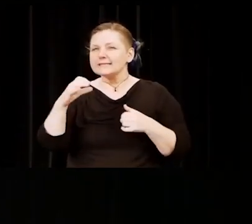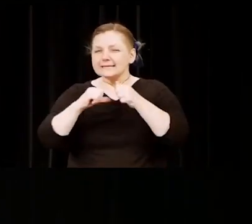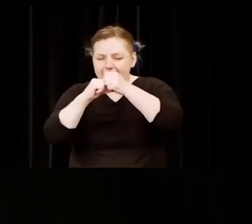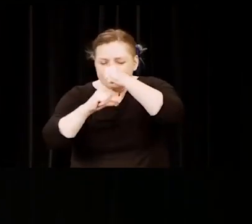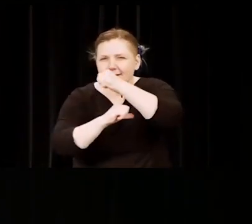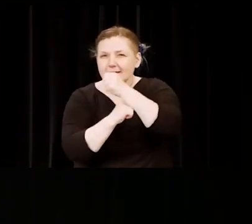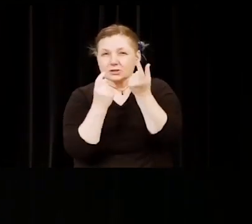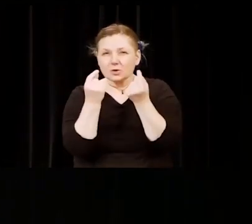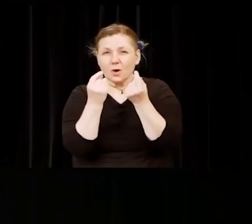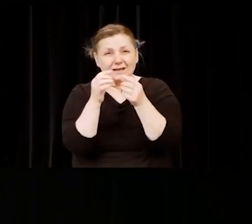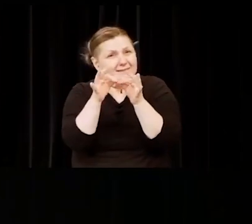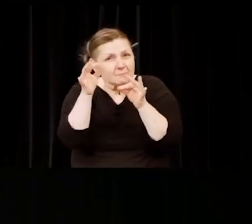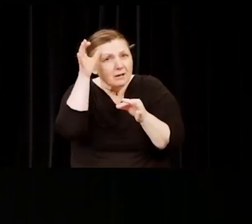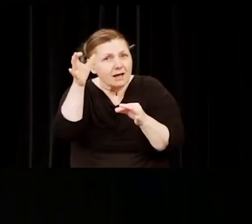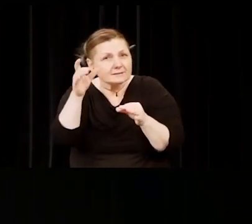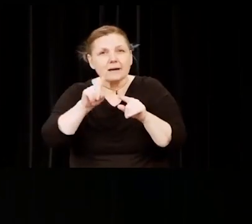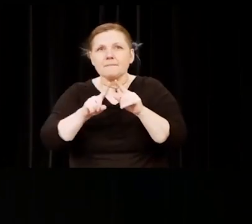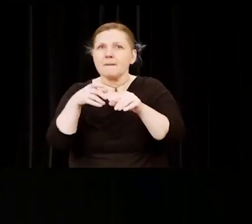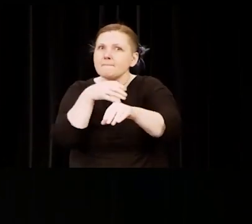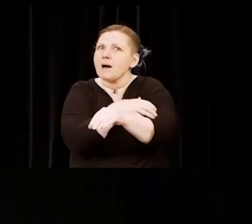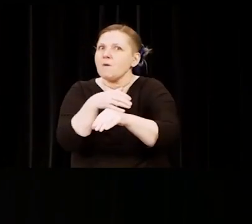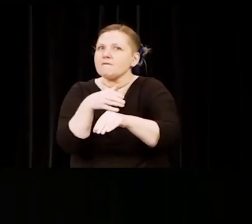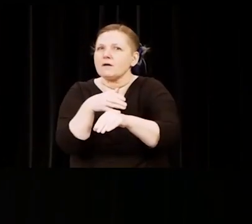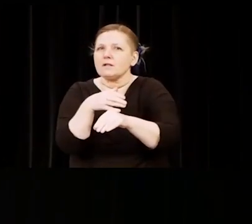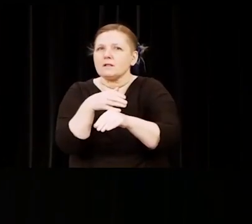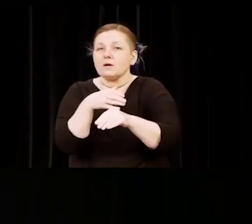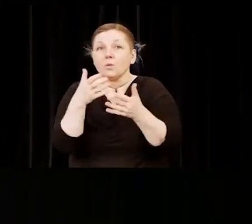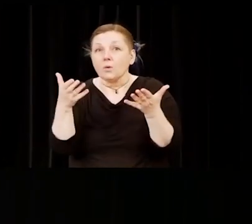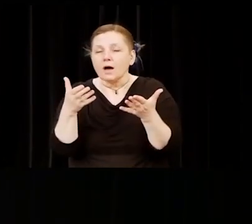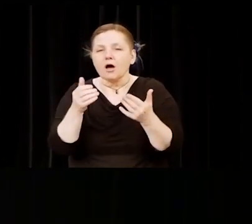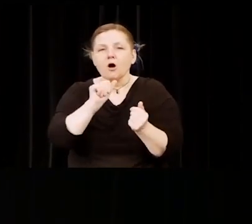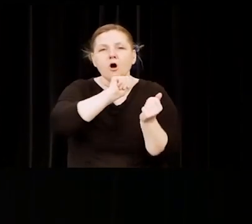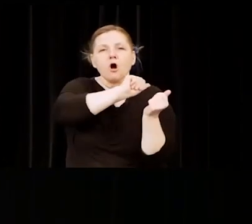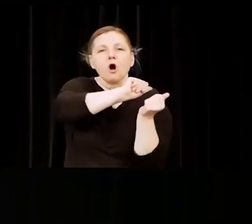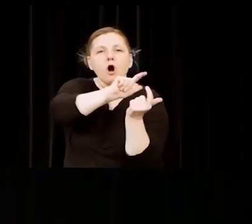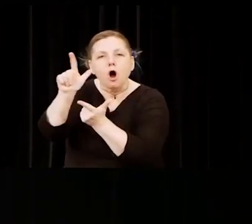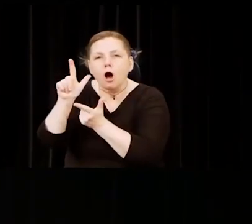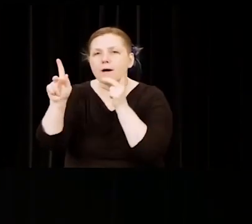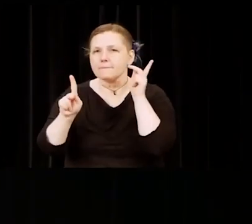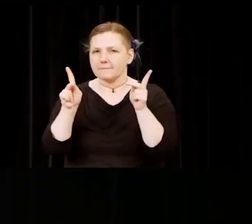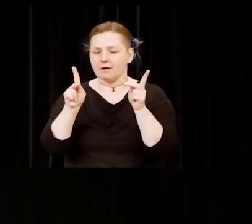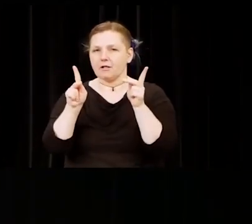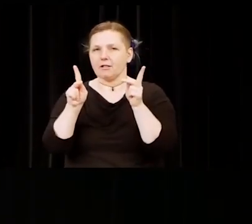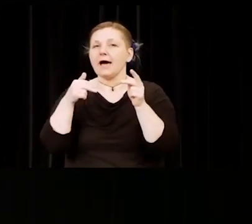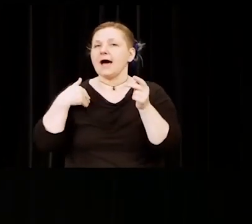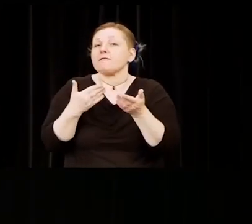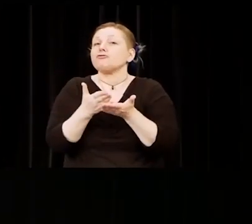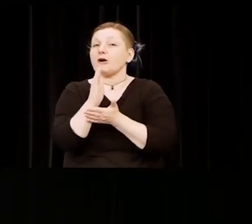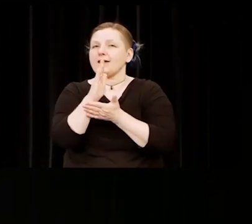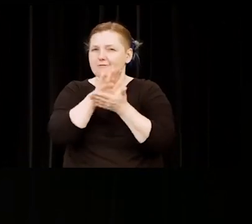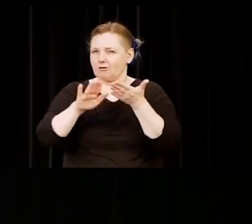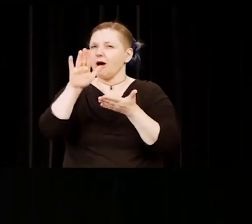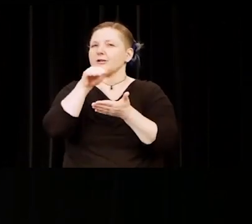but powerful belief that everyone deserves a chance to pursue and achieve a college education.